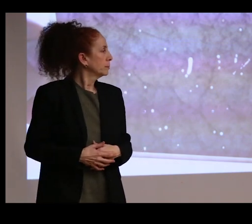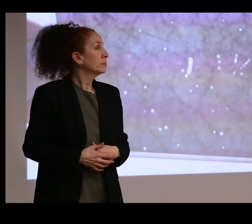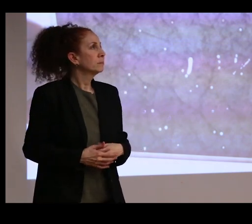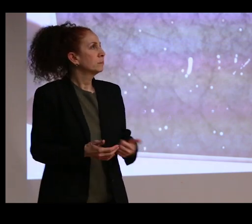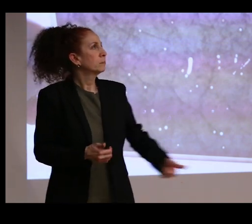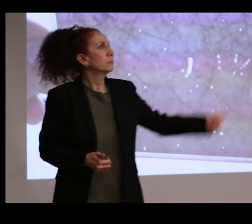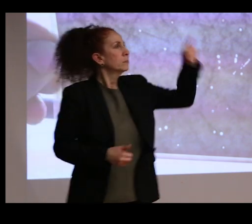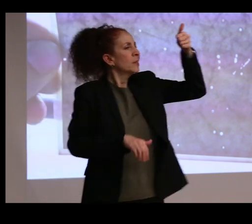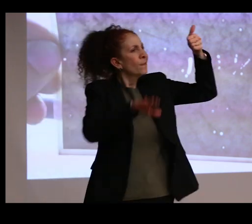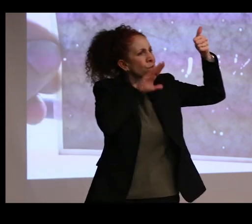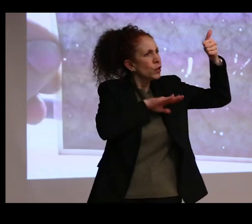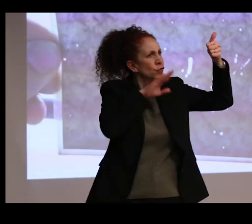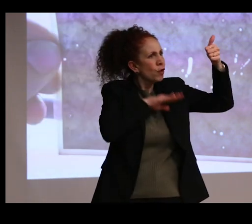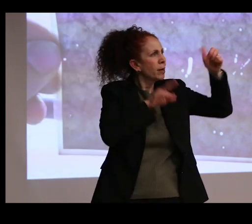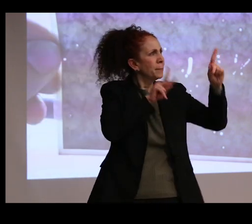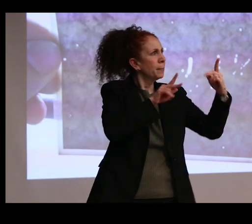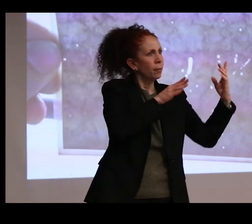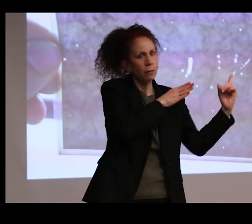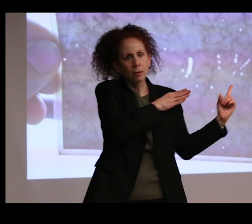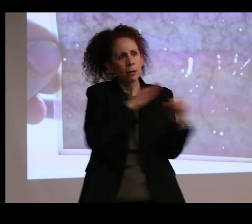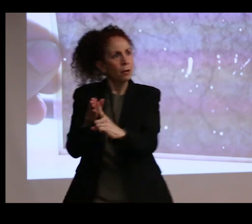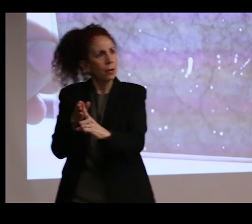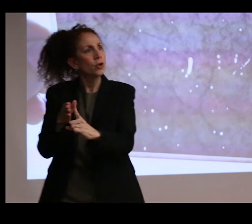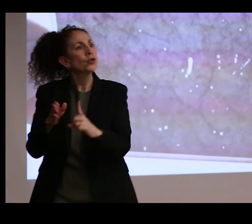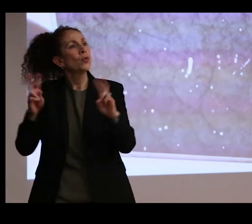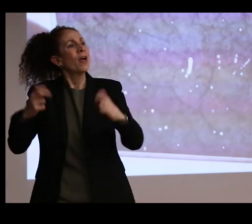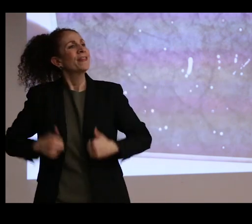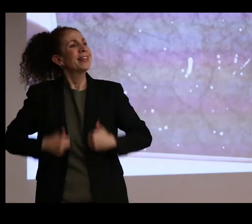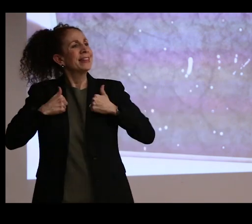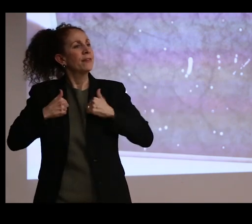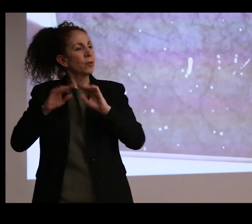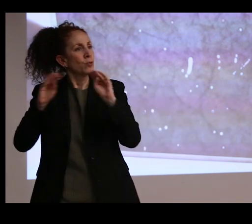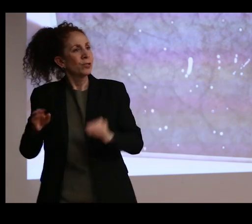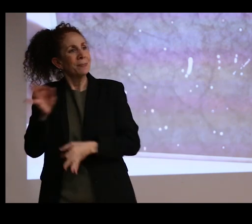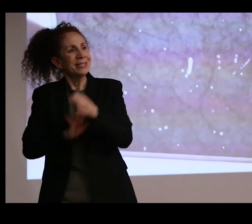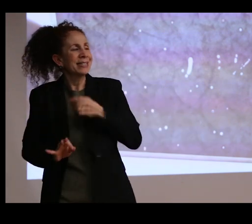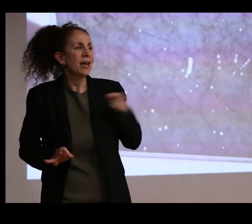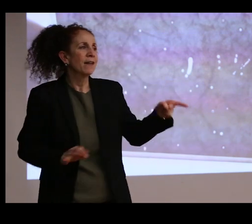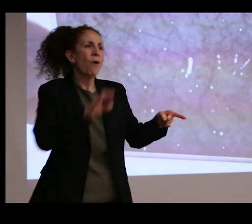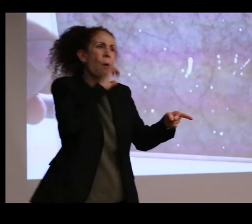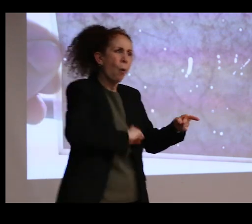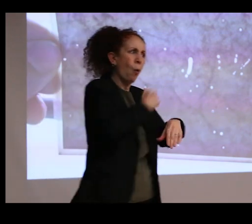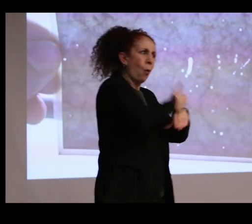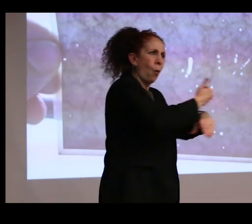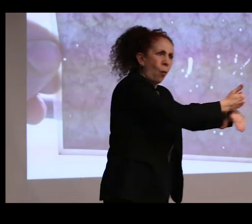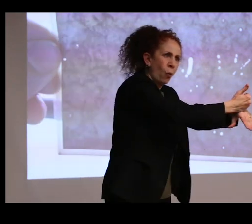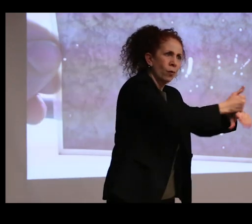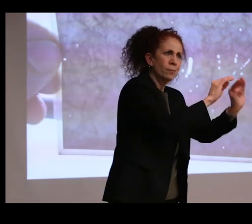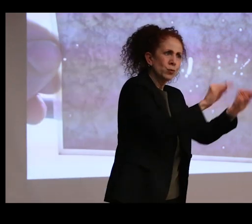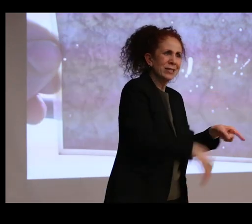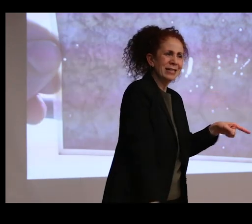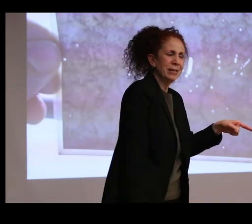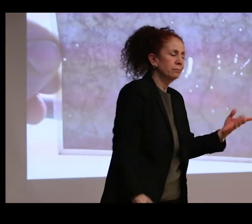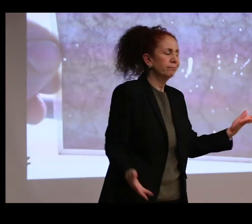that people are now going to that, a living museum, rather than coming to this other place. But it really changes.